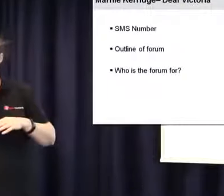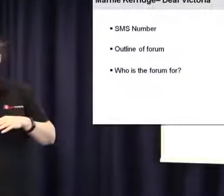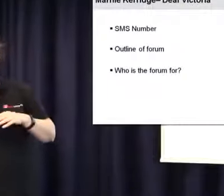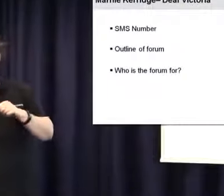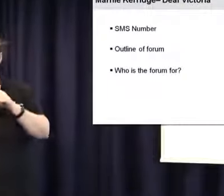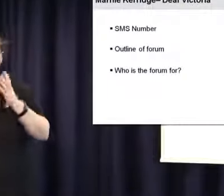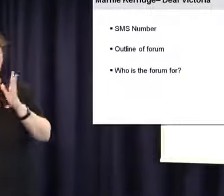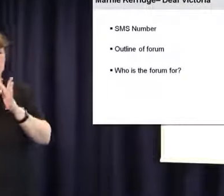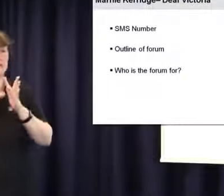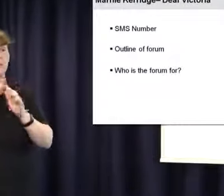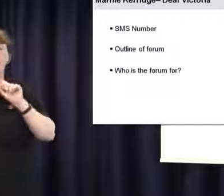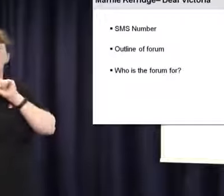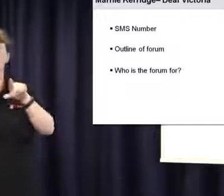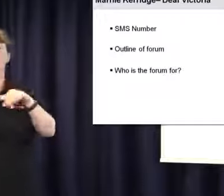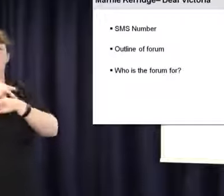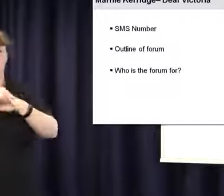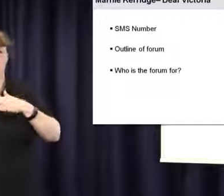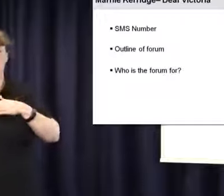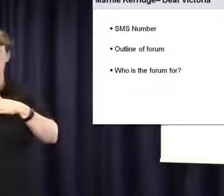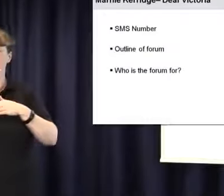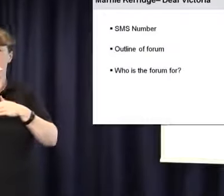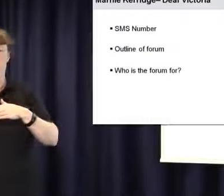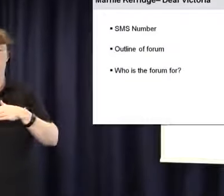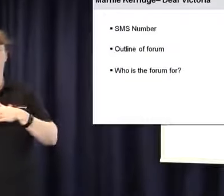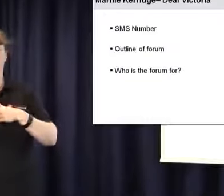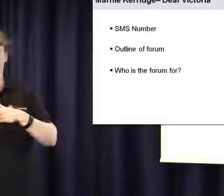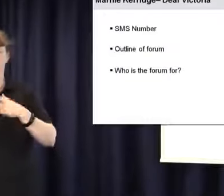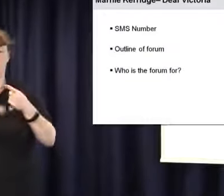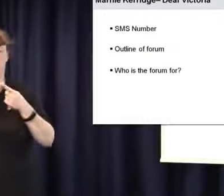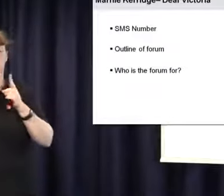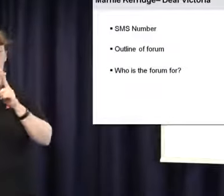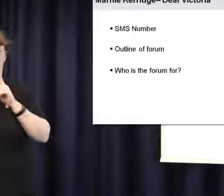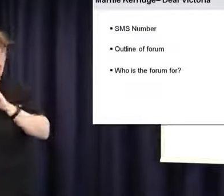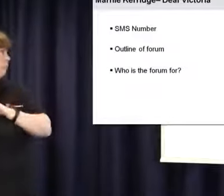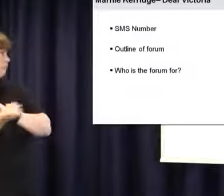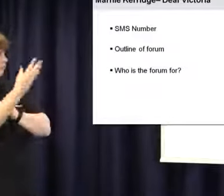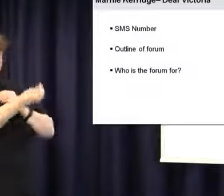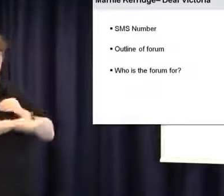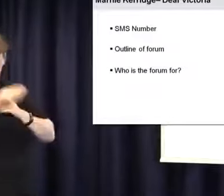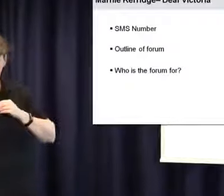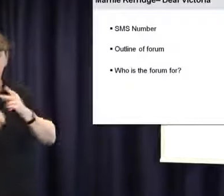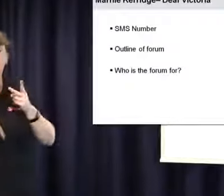the live streaming. We really need to know the name of the school, the child's year level